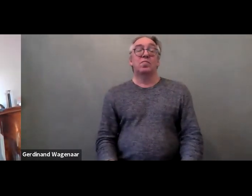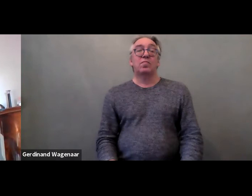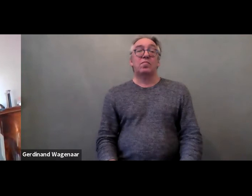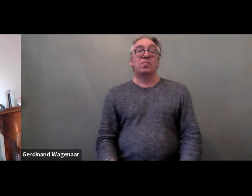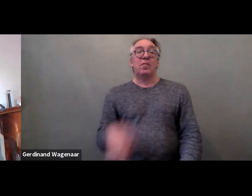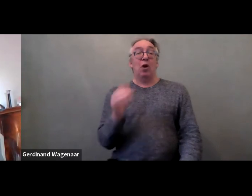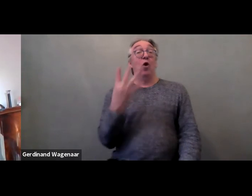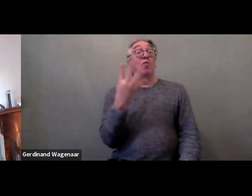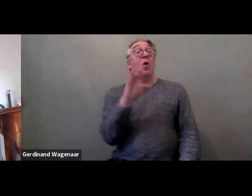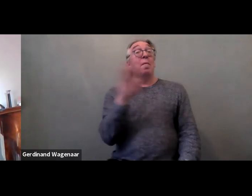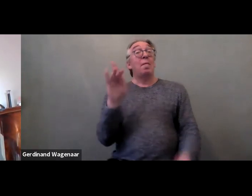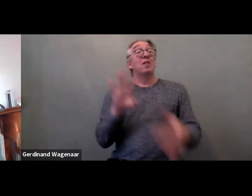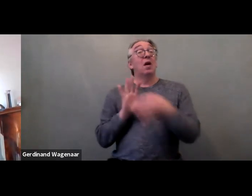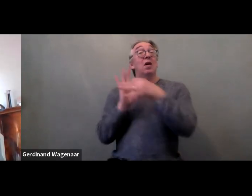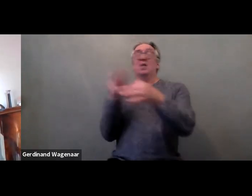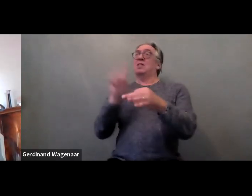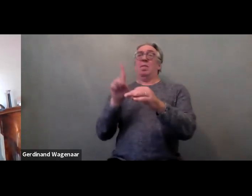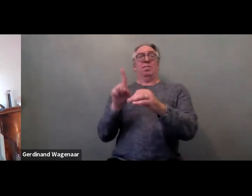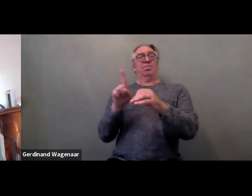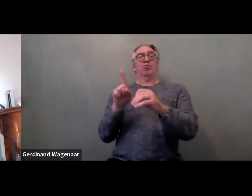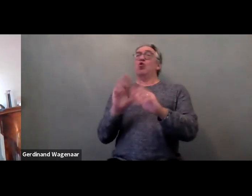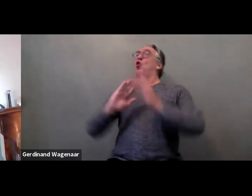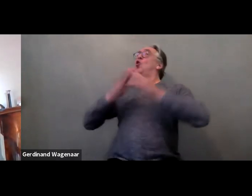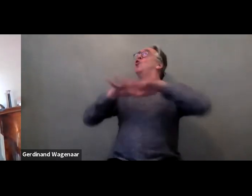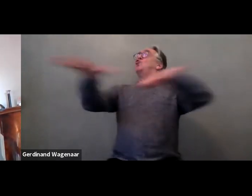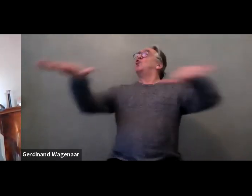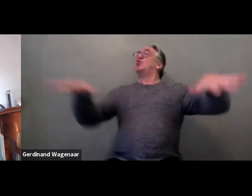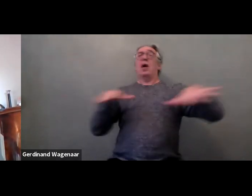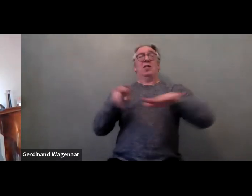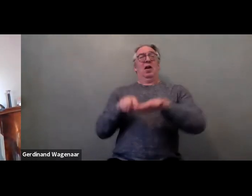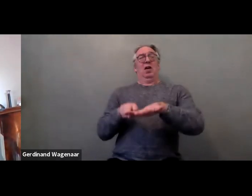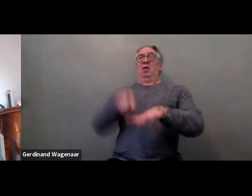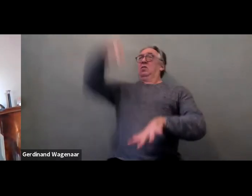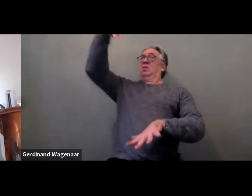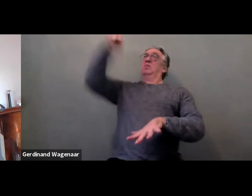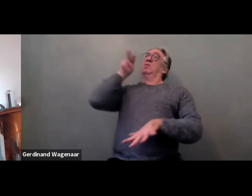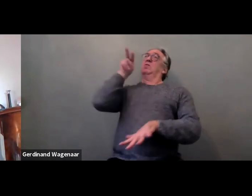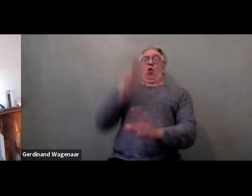where The Convention requires States to intervene